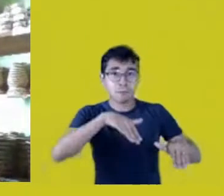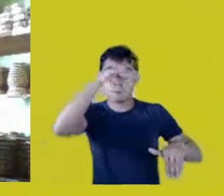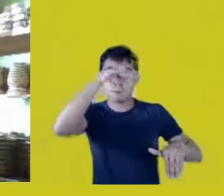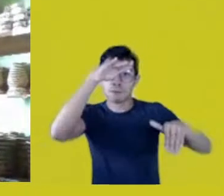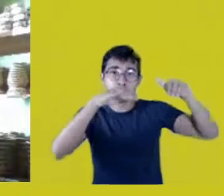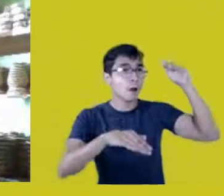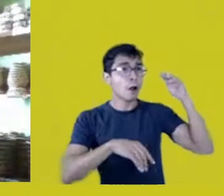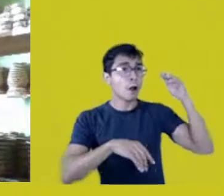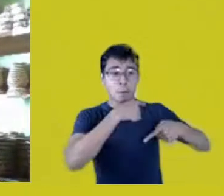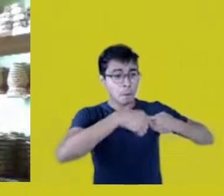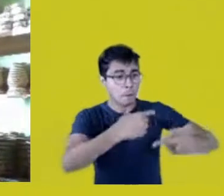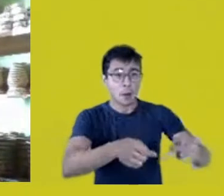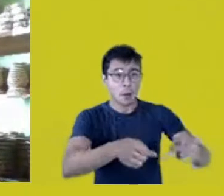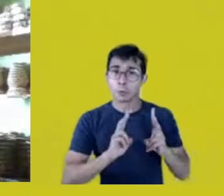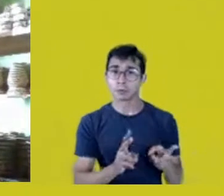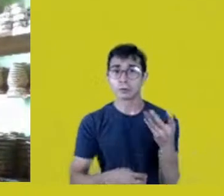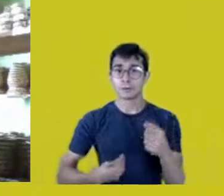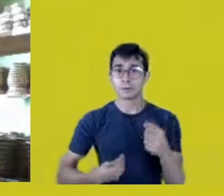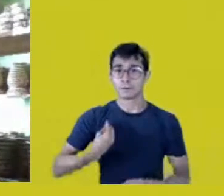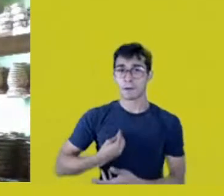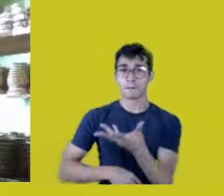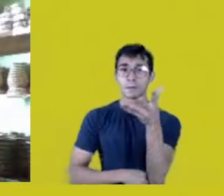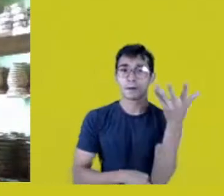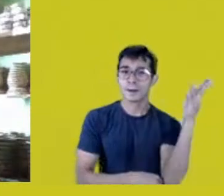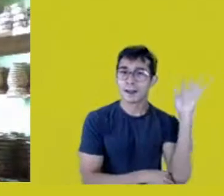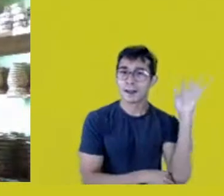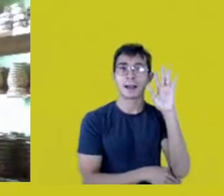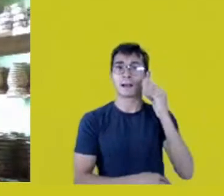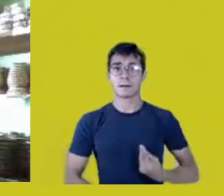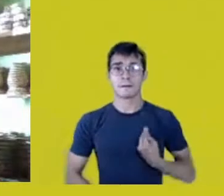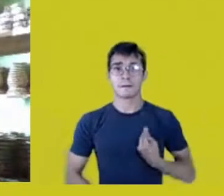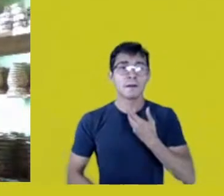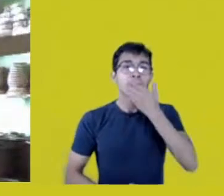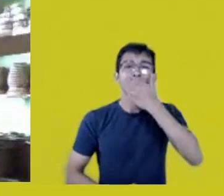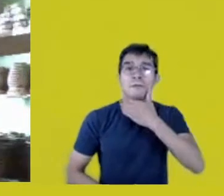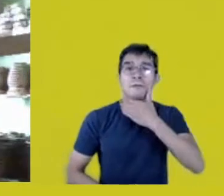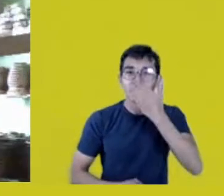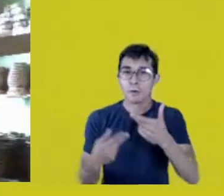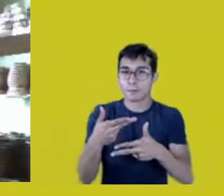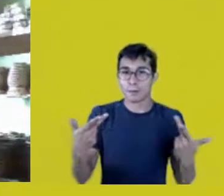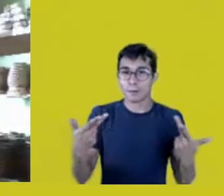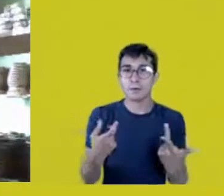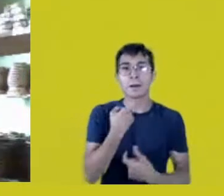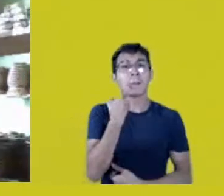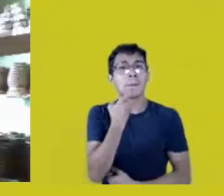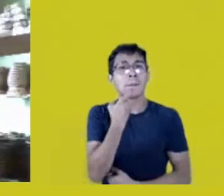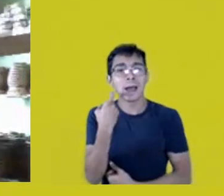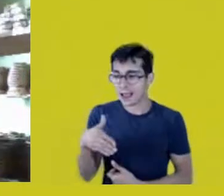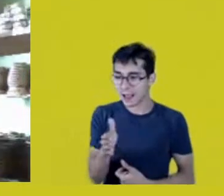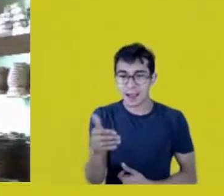in a place full of forests, of fruit, fish in the rivers, clean creeks,